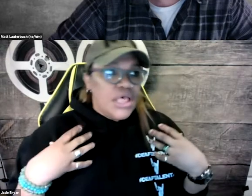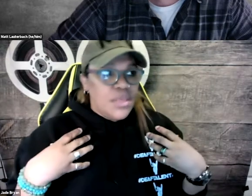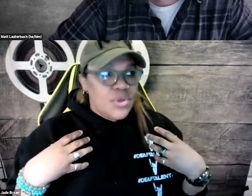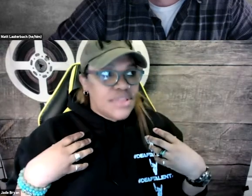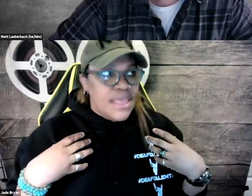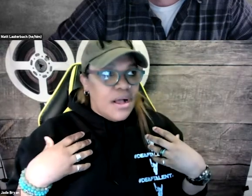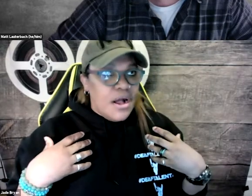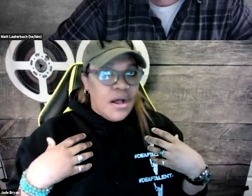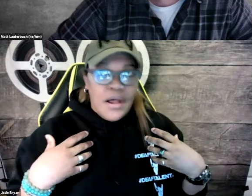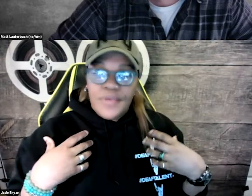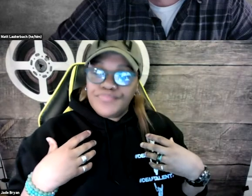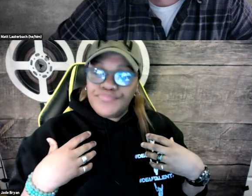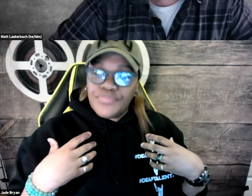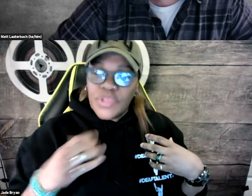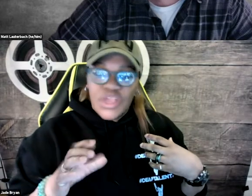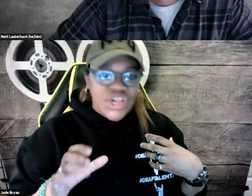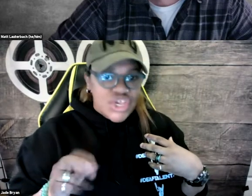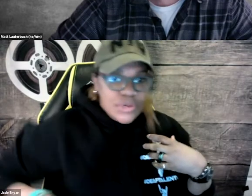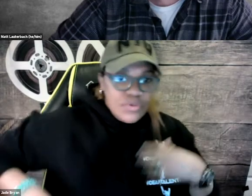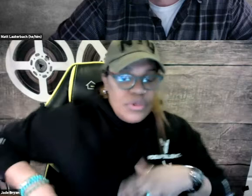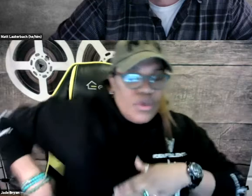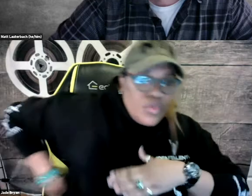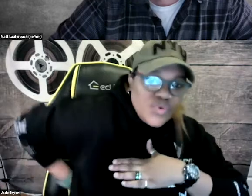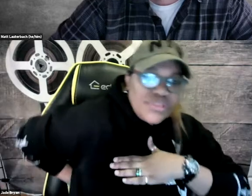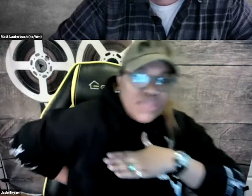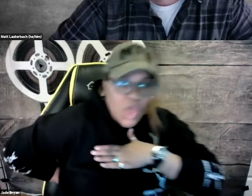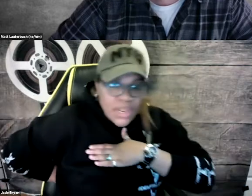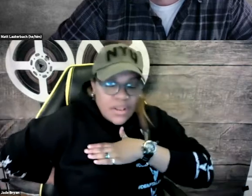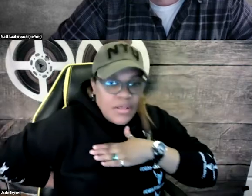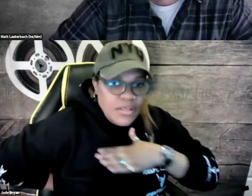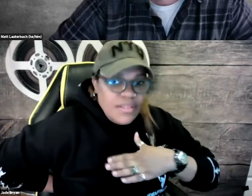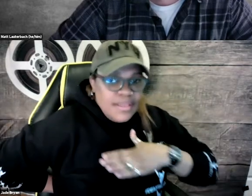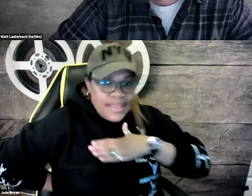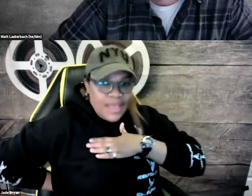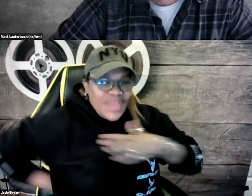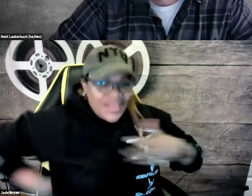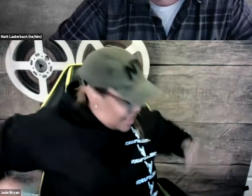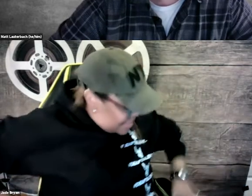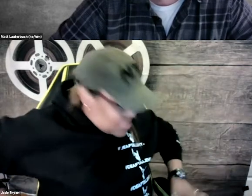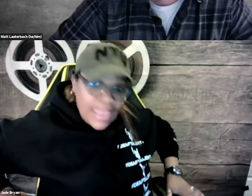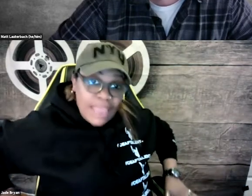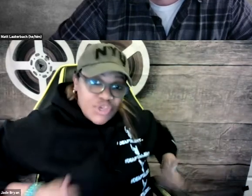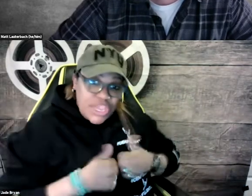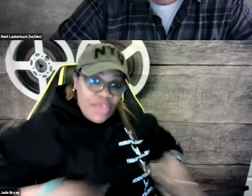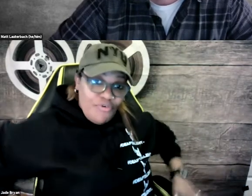it was like a cushion where you sit on it, laid on it, like a gaming chair.